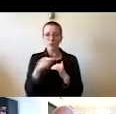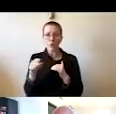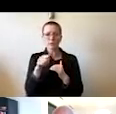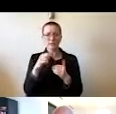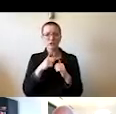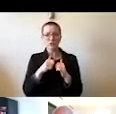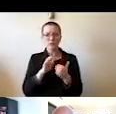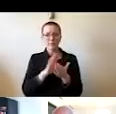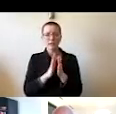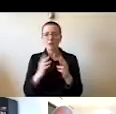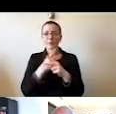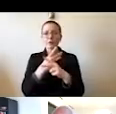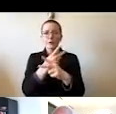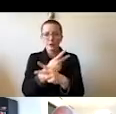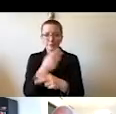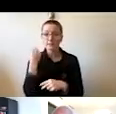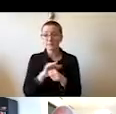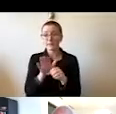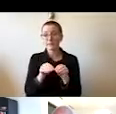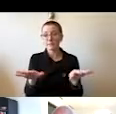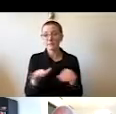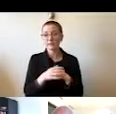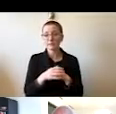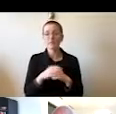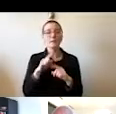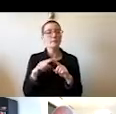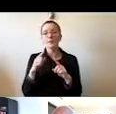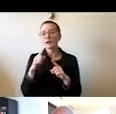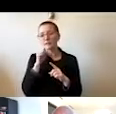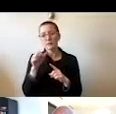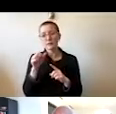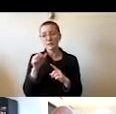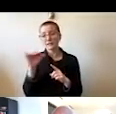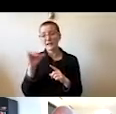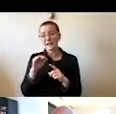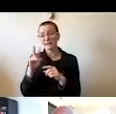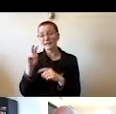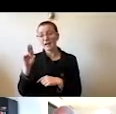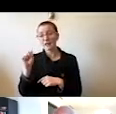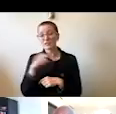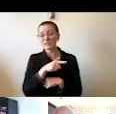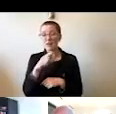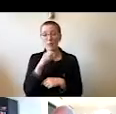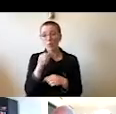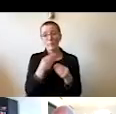But unlike the virus, they will not be resolved with the relative convenience and ease of a vaccine.